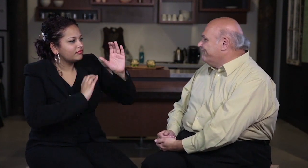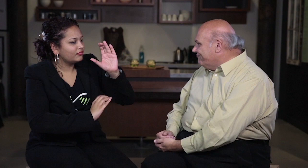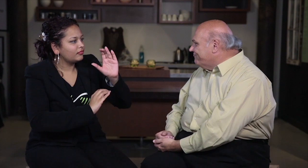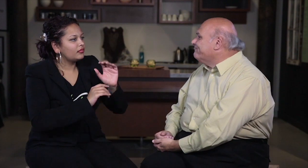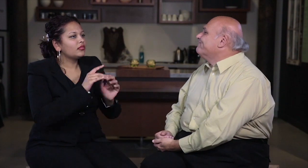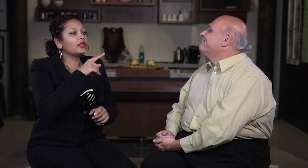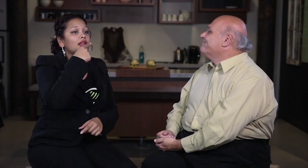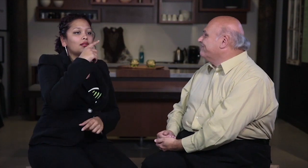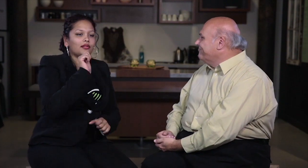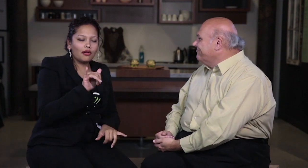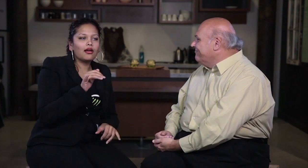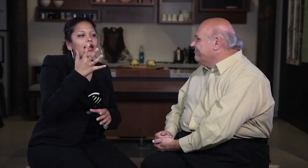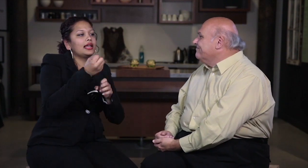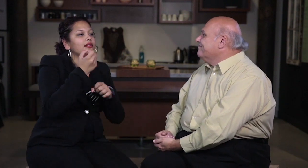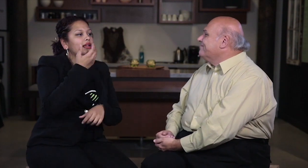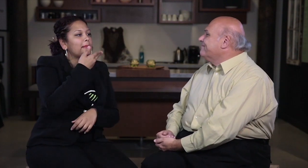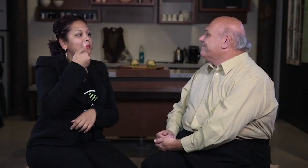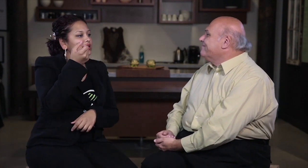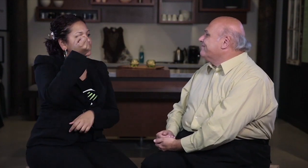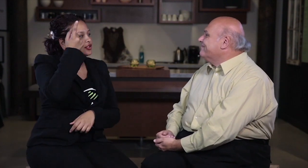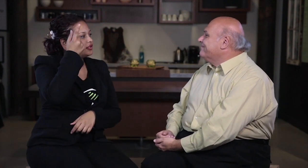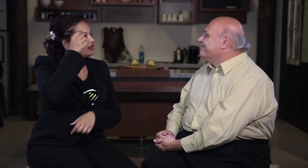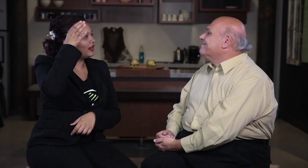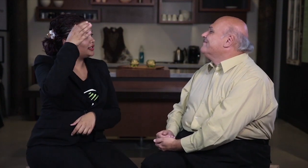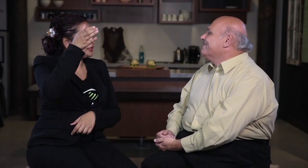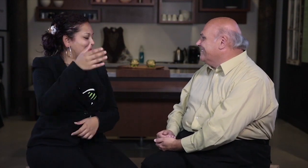able to communicate in employment, it gave hearing people a better understanding. Like hearing people